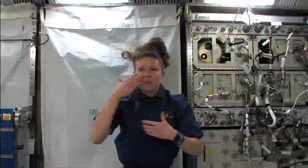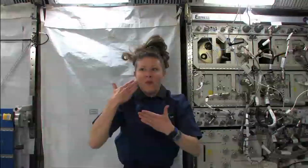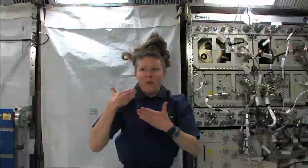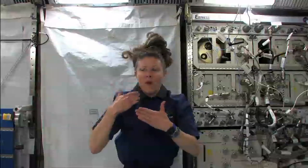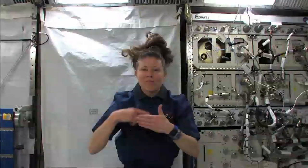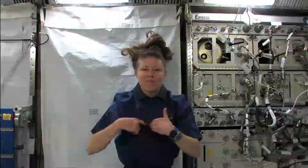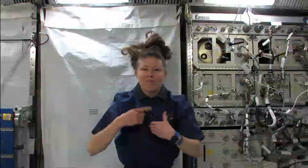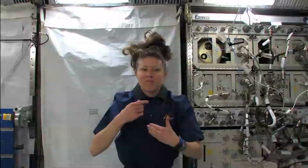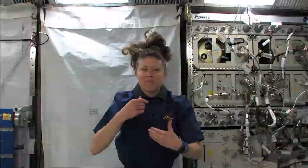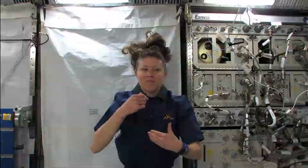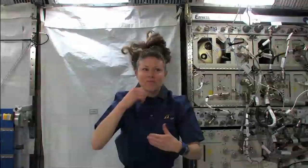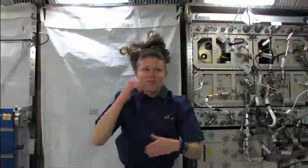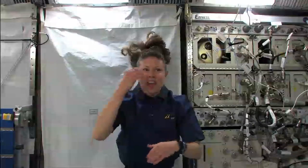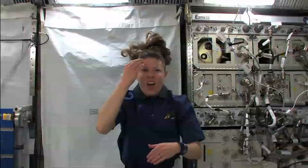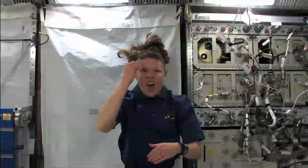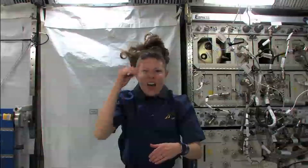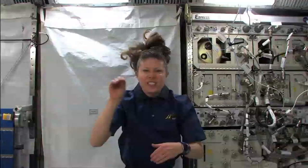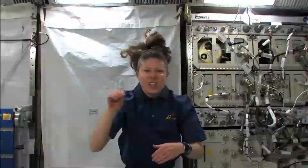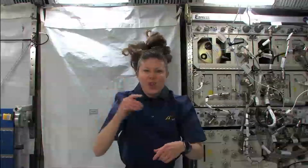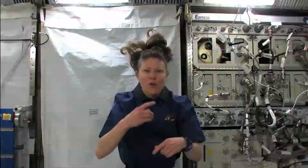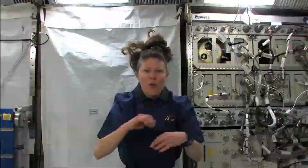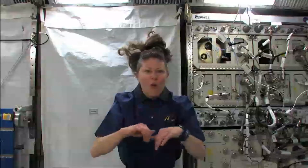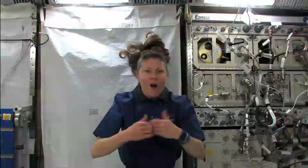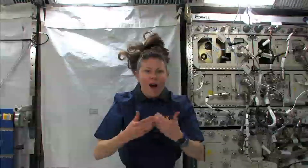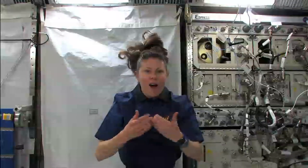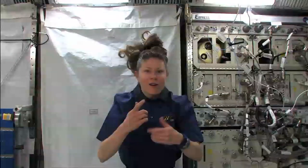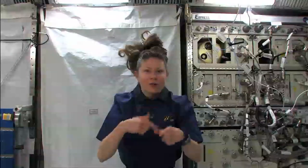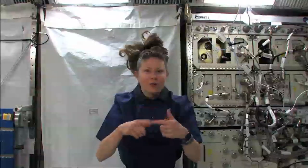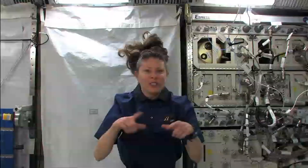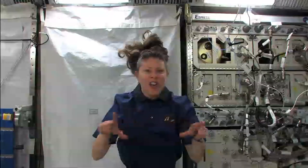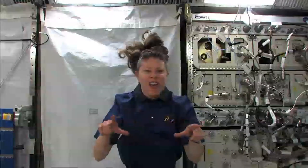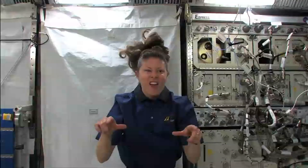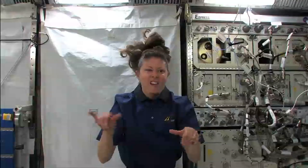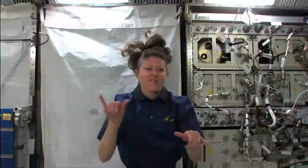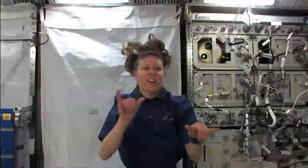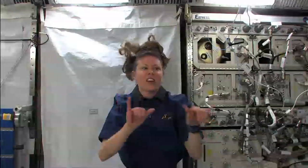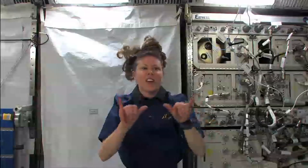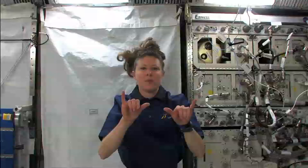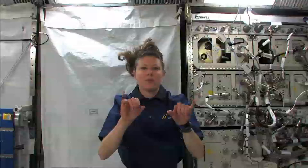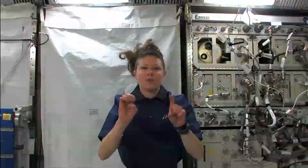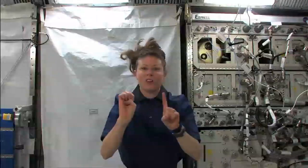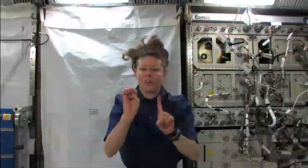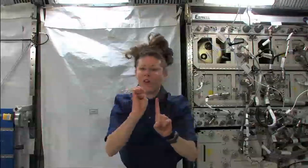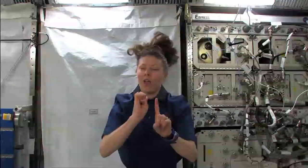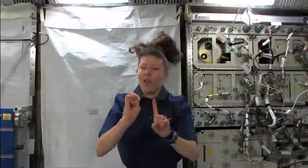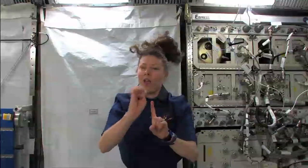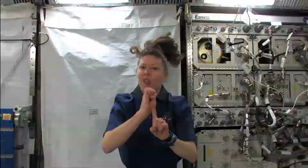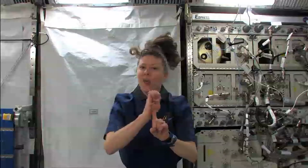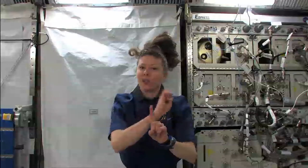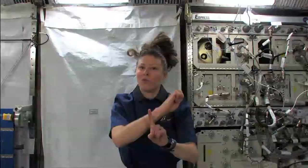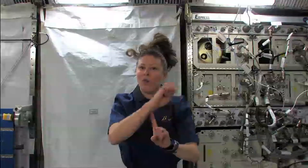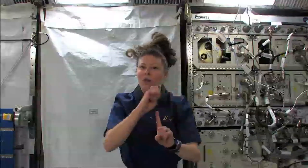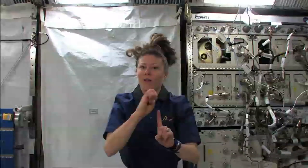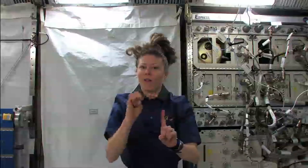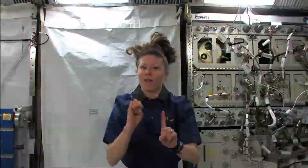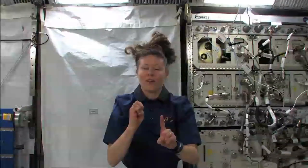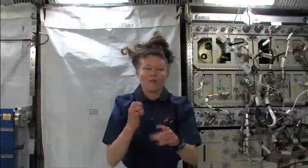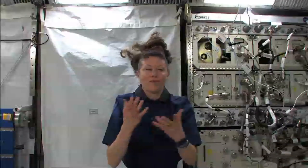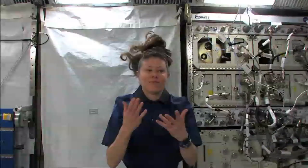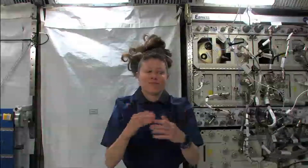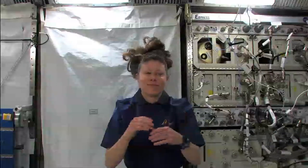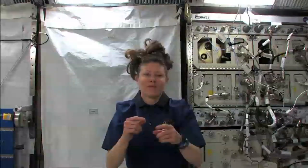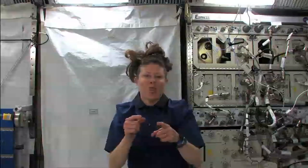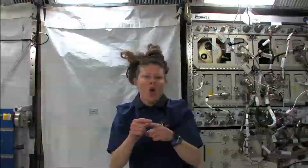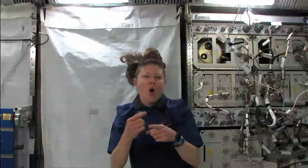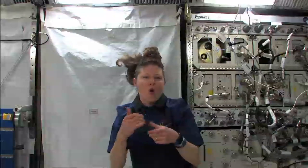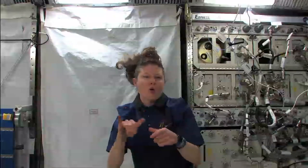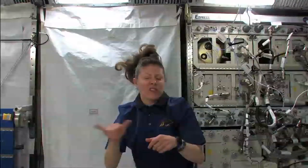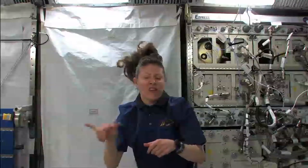Like before, I didn’t know how to sign chemistry electrons ... words like that.